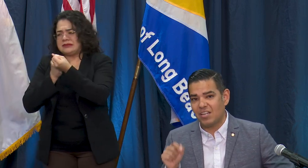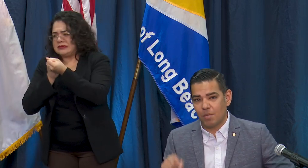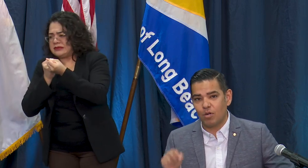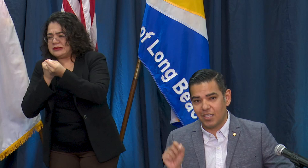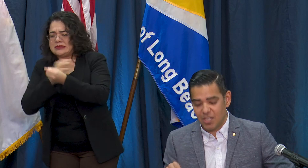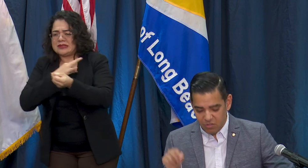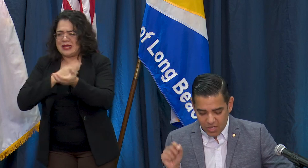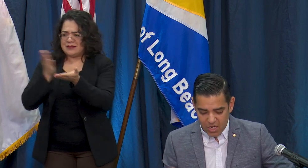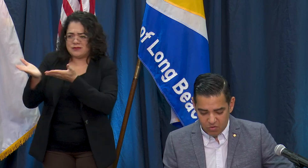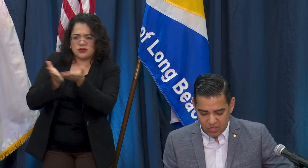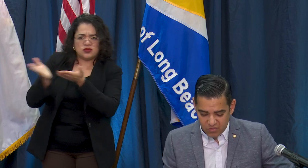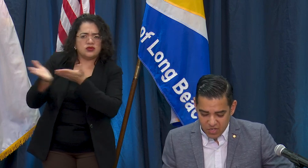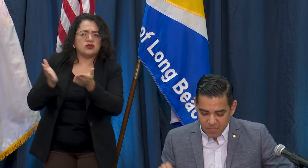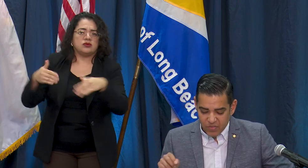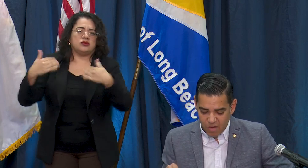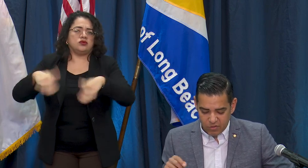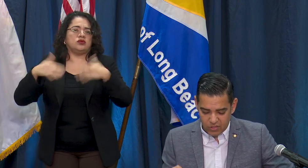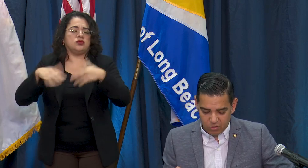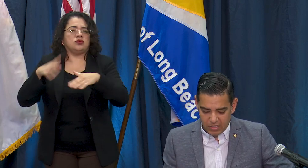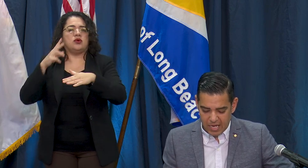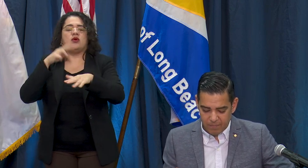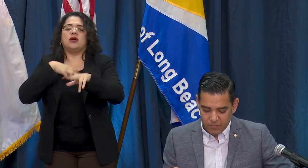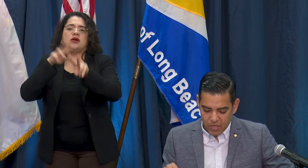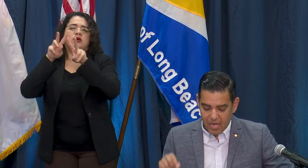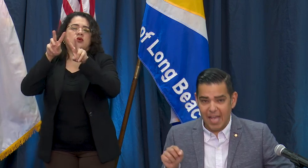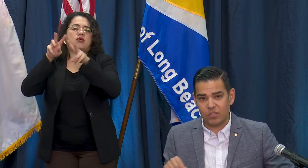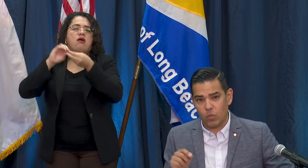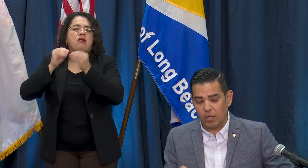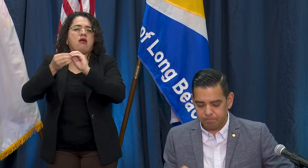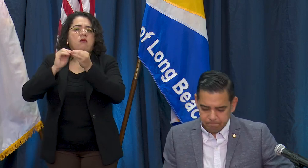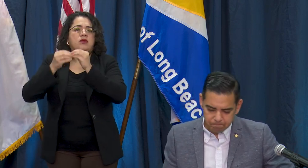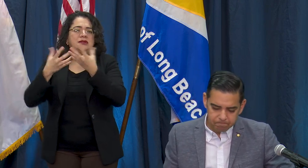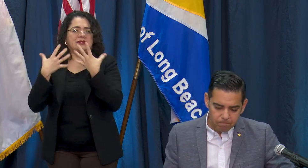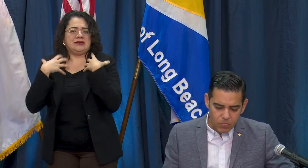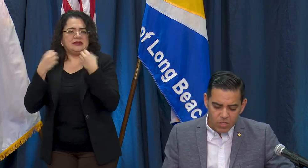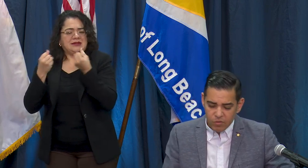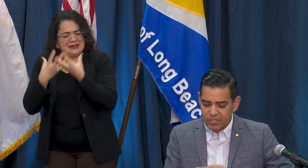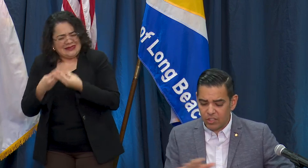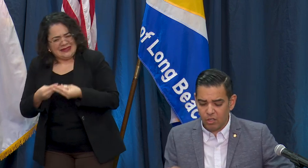number continues to increase every single day as well. So that's a little